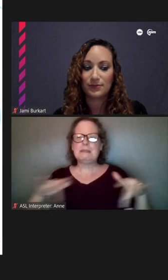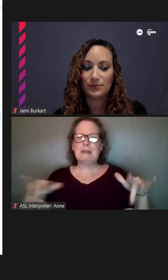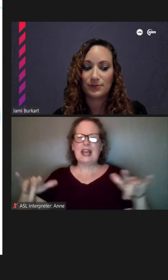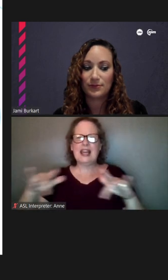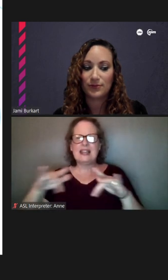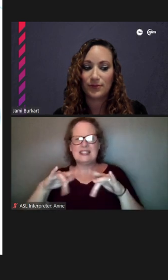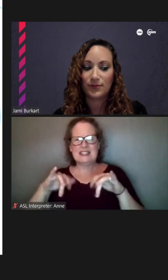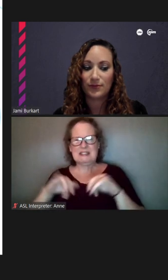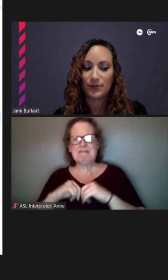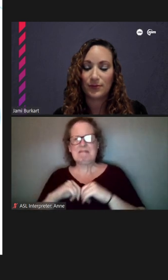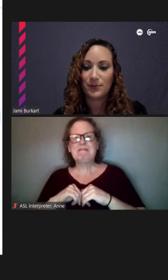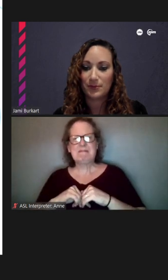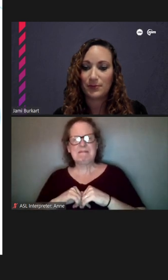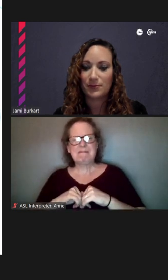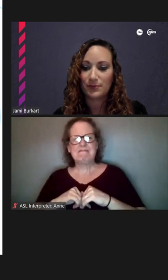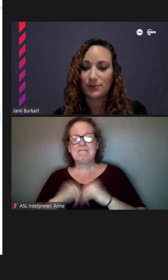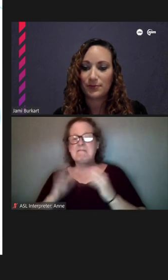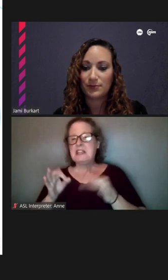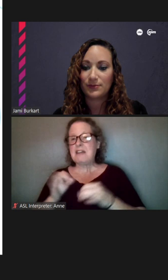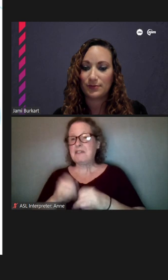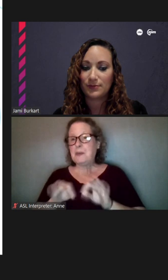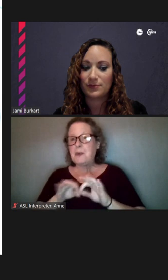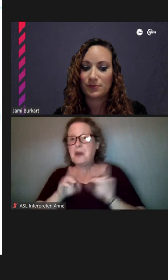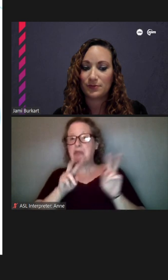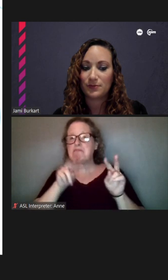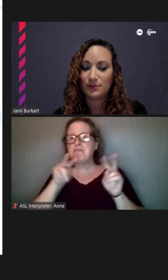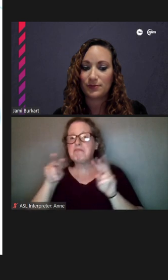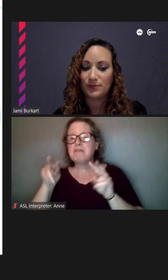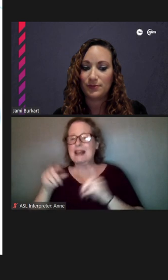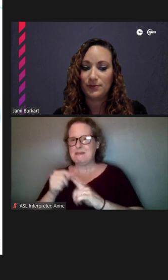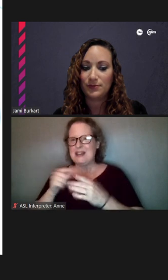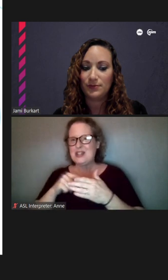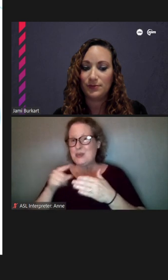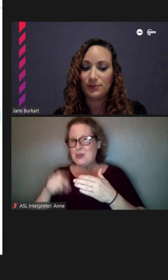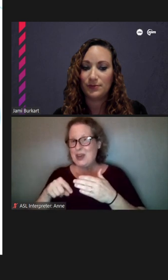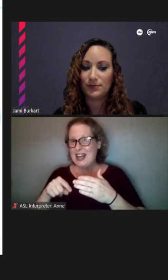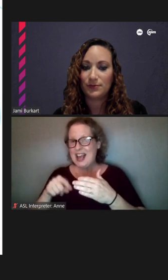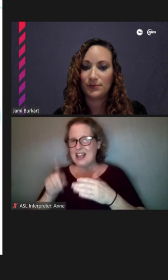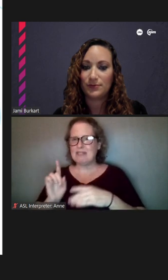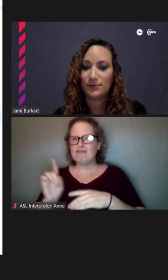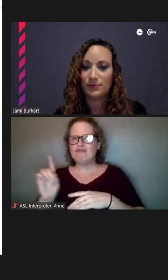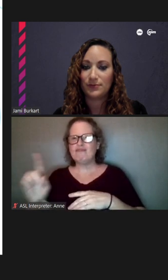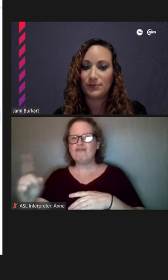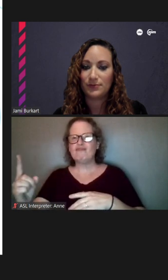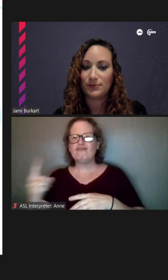so it's definitely worth checking out, especially on the weekends, to walk up and down Argyle to